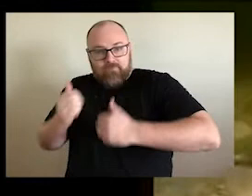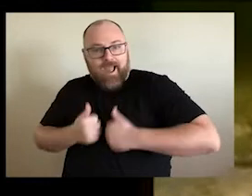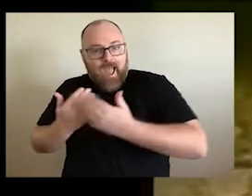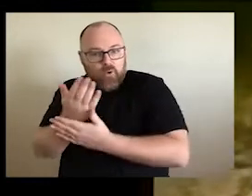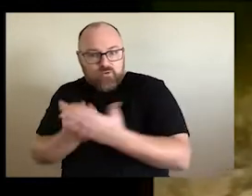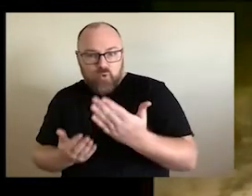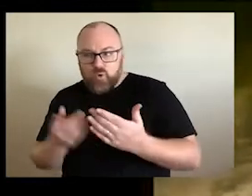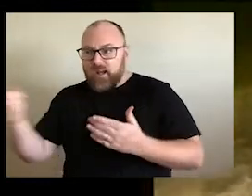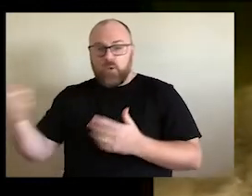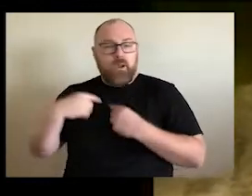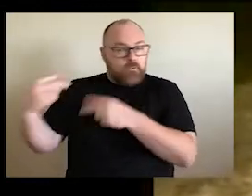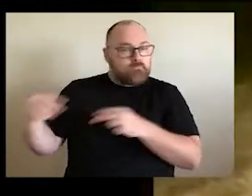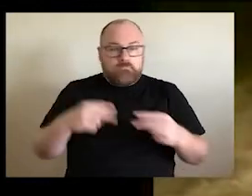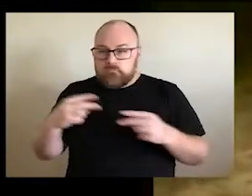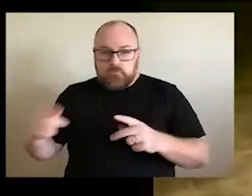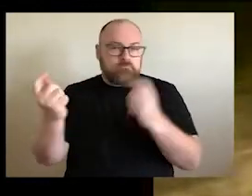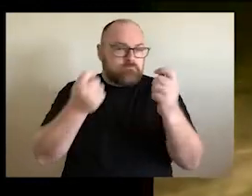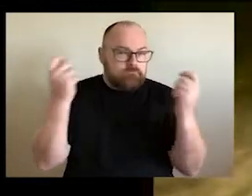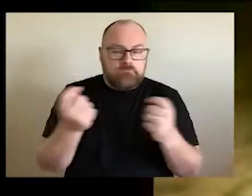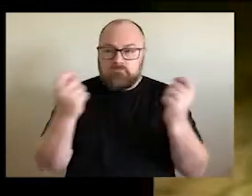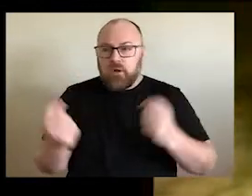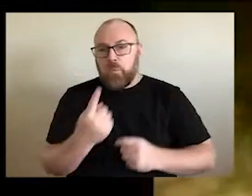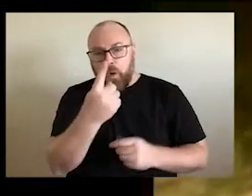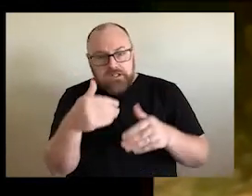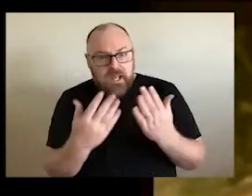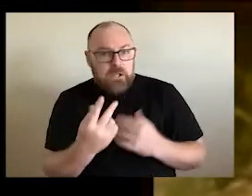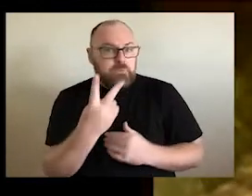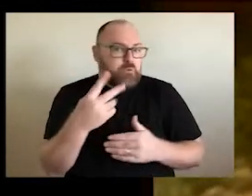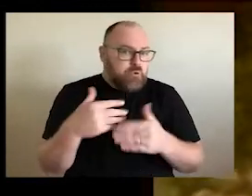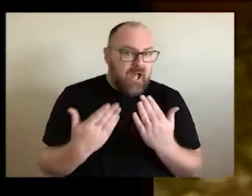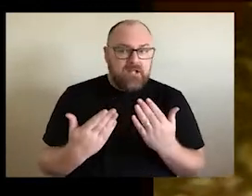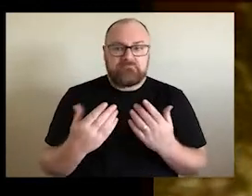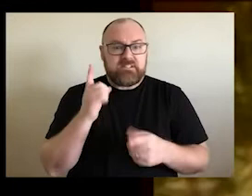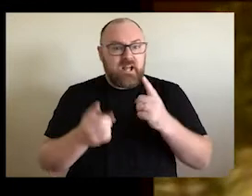and he said, sometimes these jumpers would go on maybe for one day, maybe two days. Maybe even longer. And